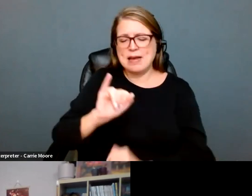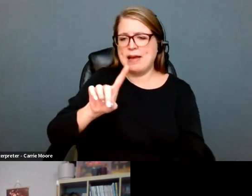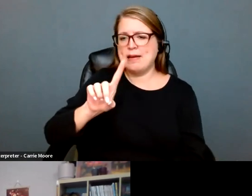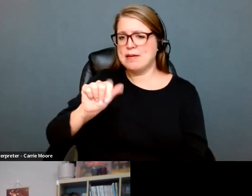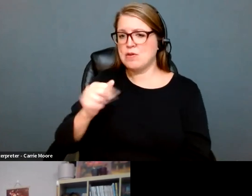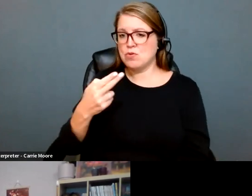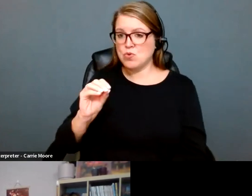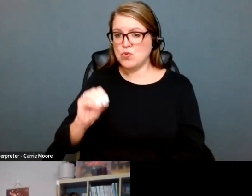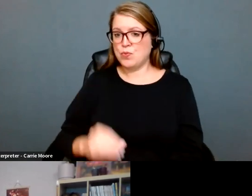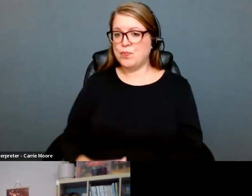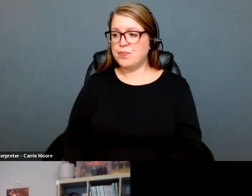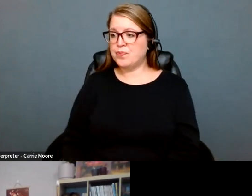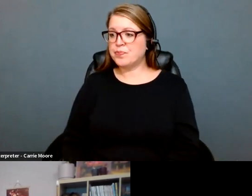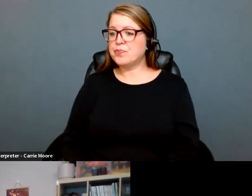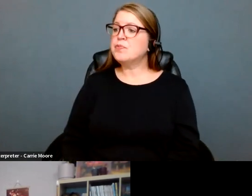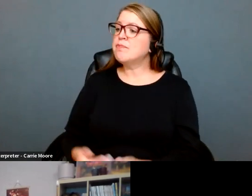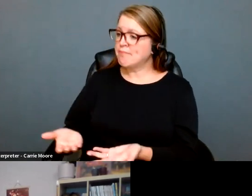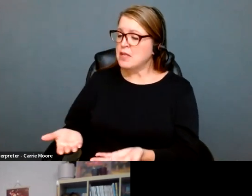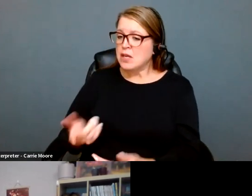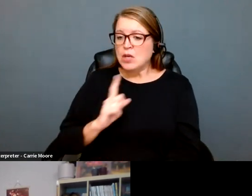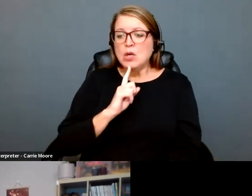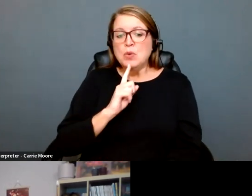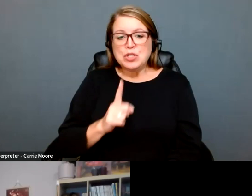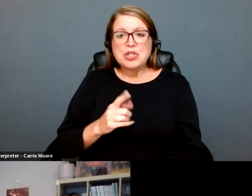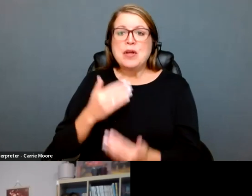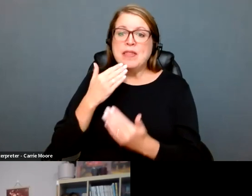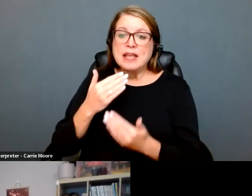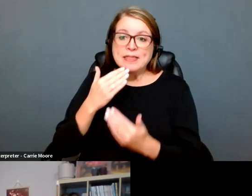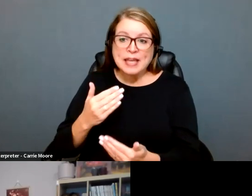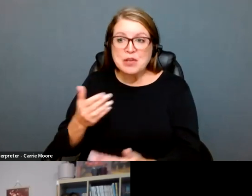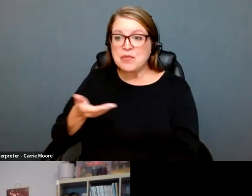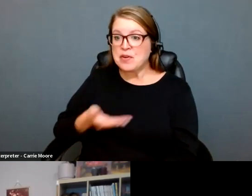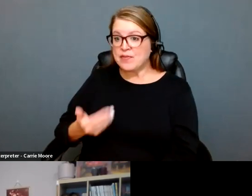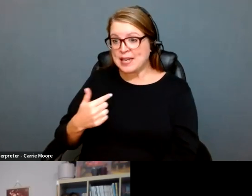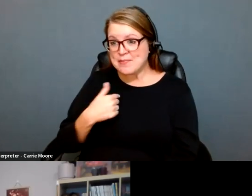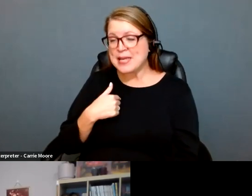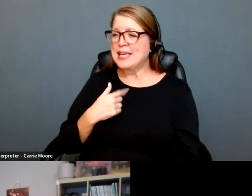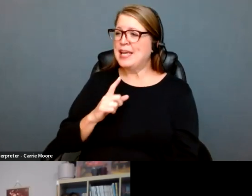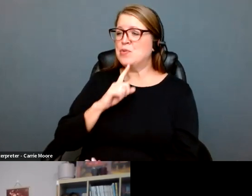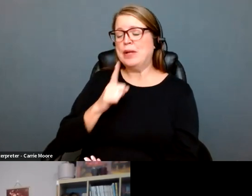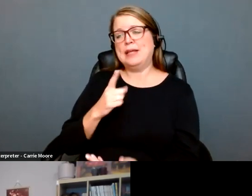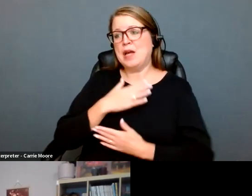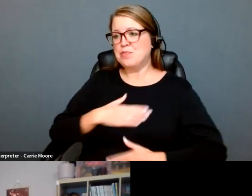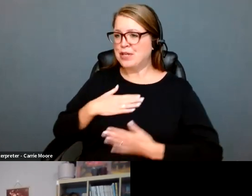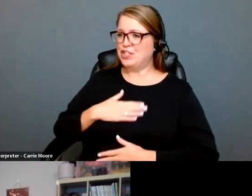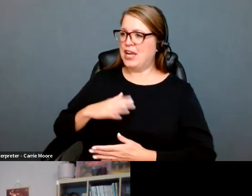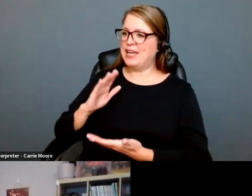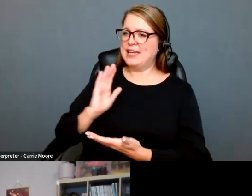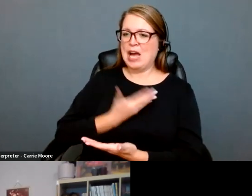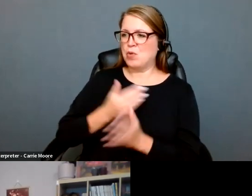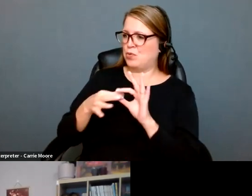tonight. Can you first share with us how the Supreme Court's